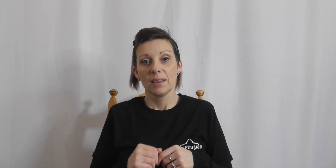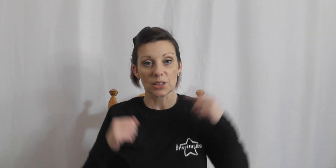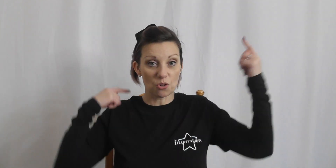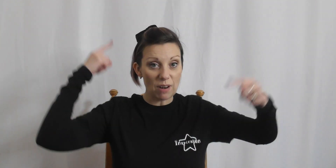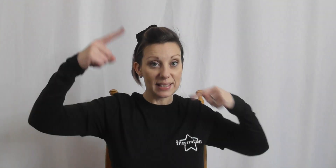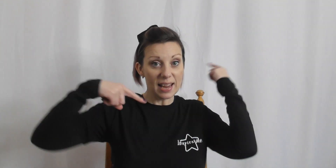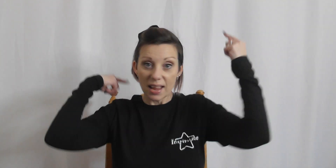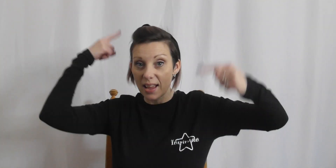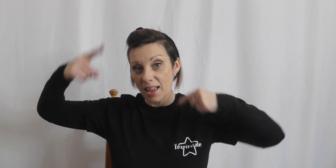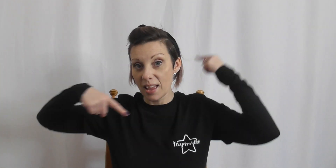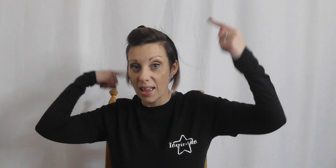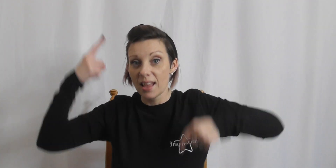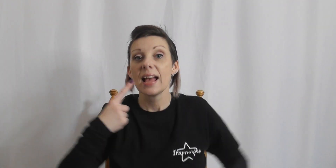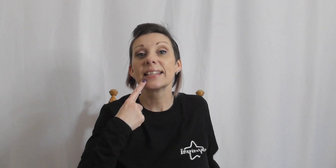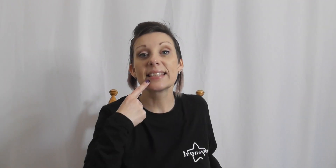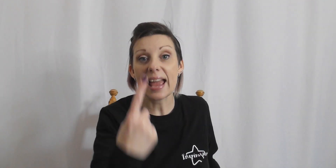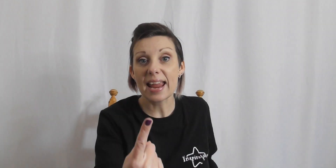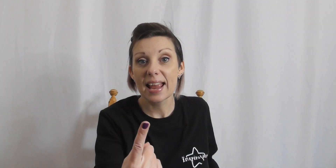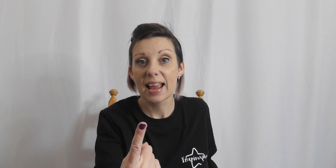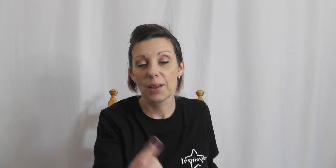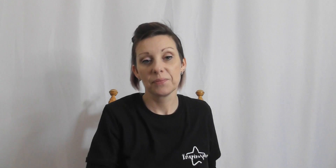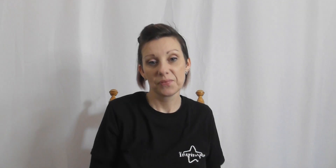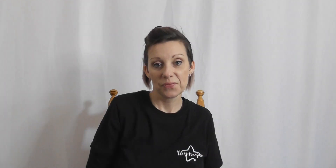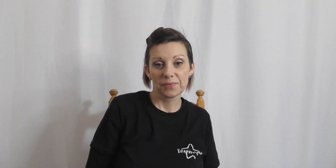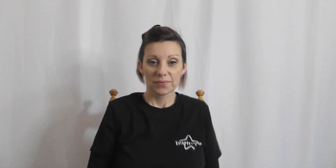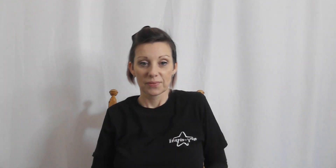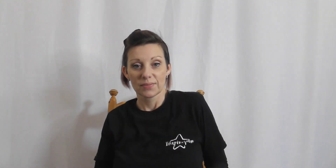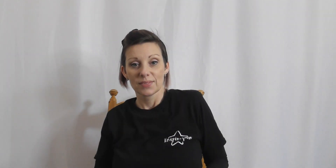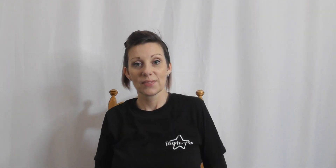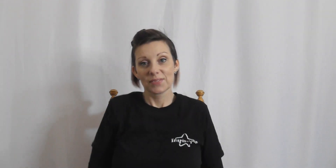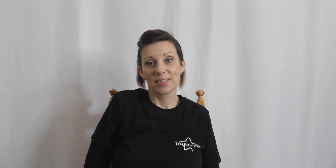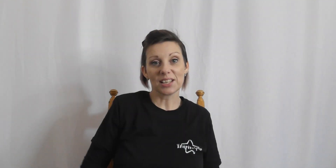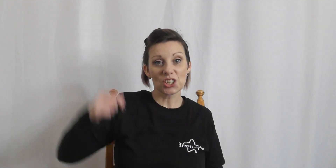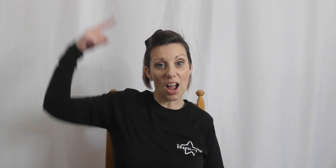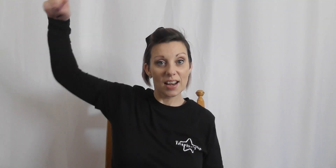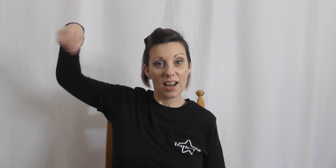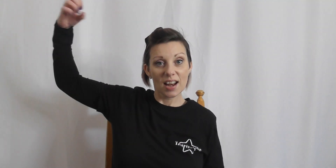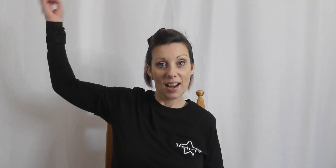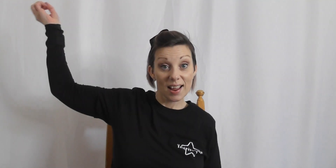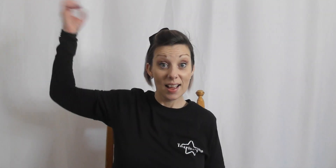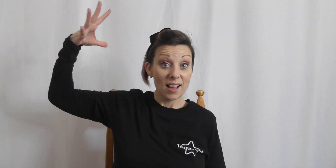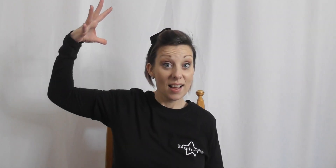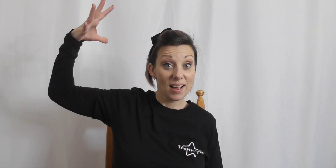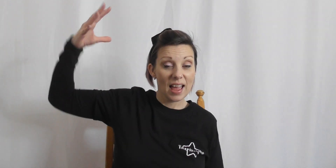so crazy say sunshine